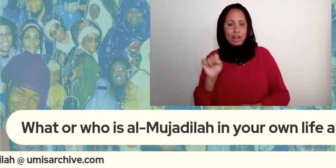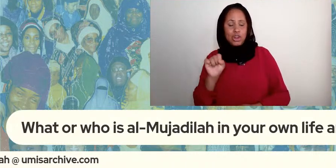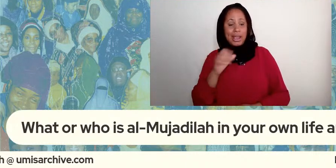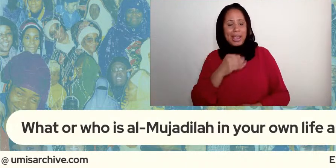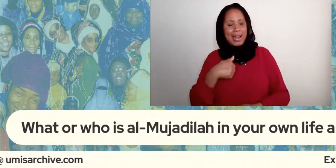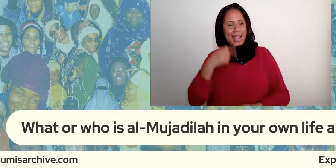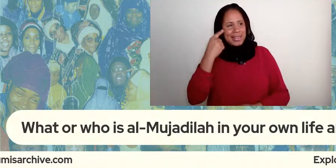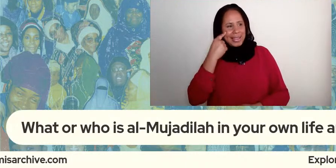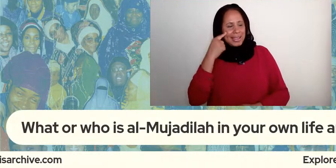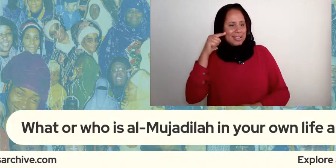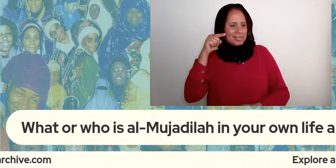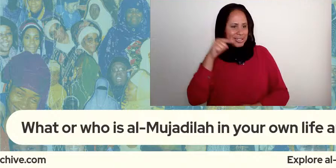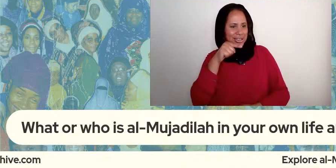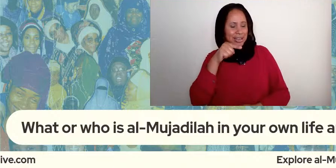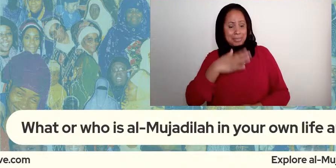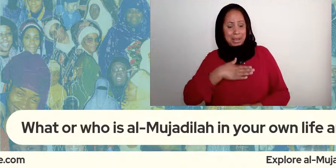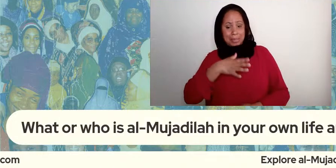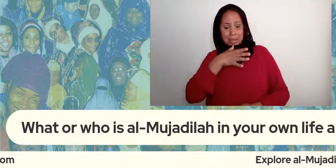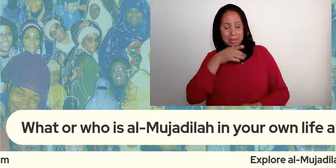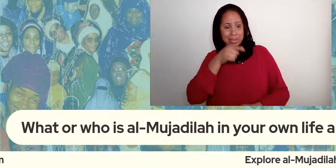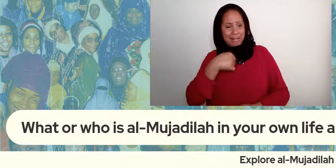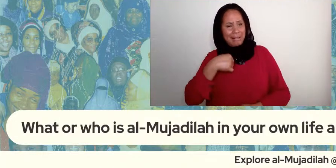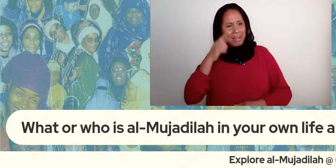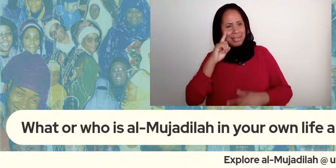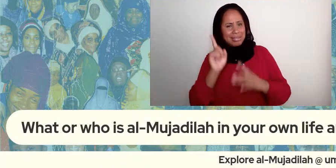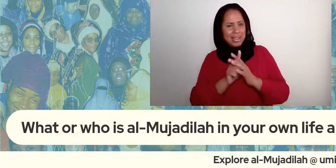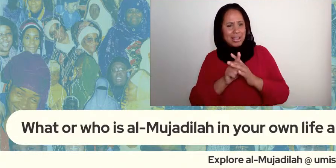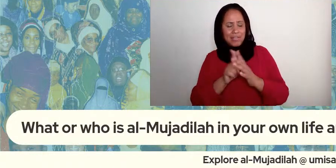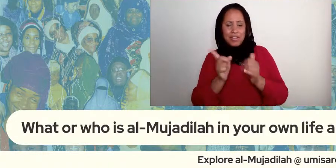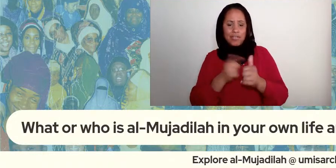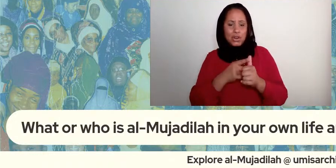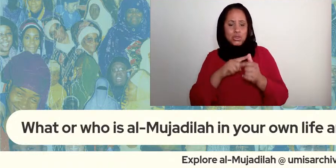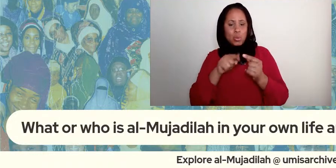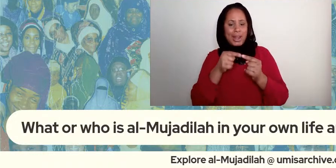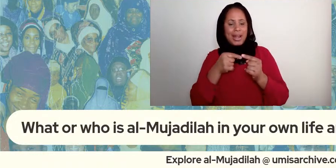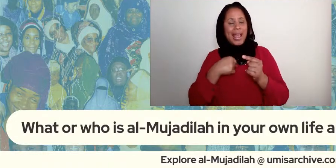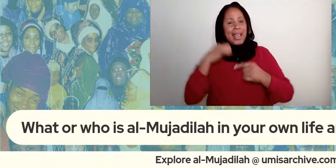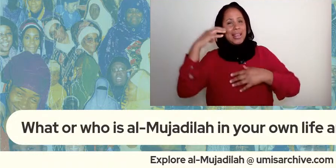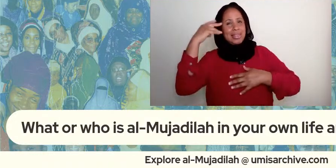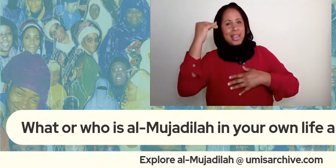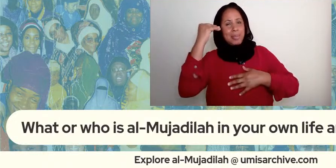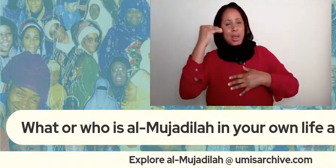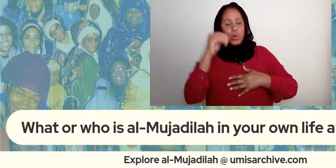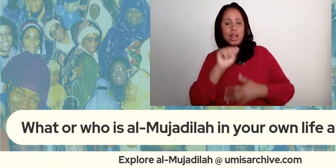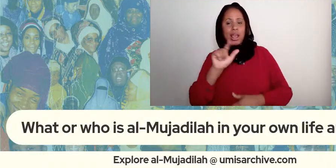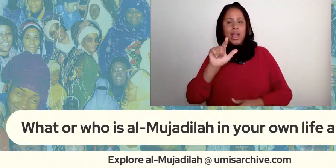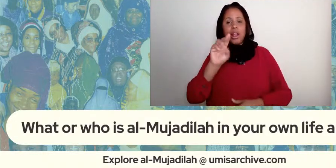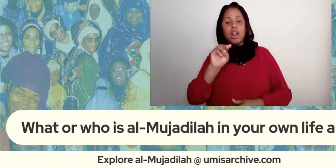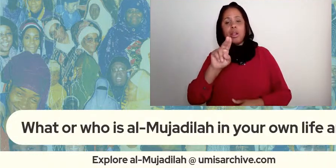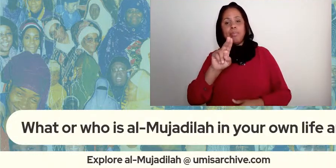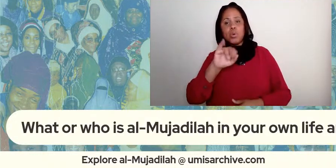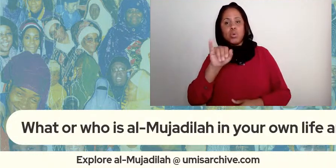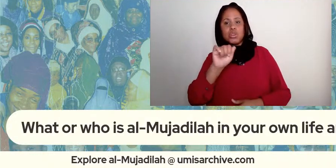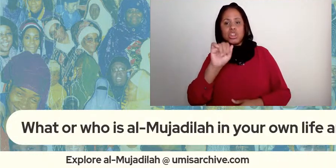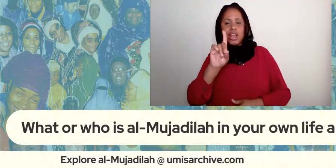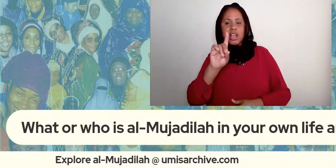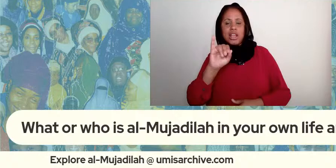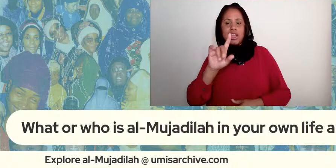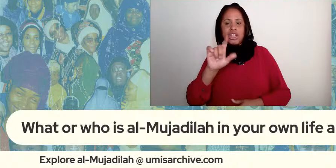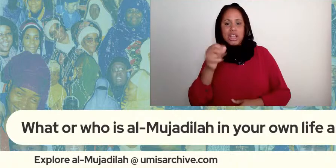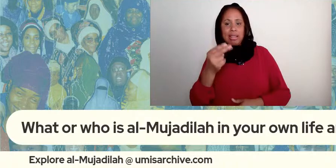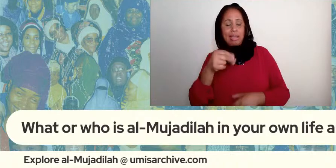think of mujadillah in my life but then i look at her mother and i look at her mother my grandmother